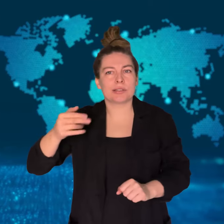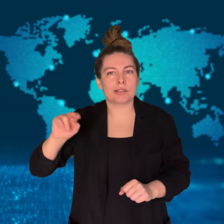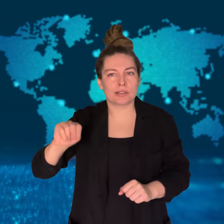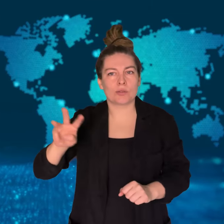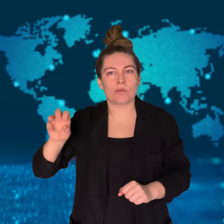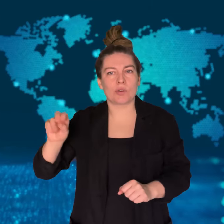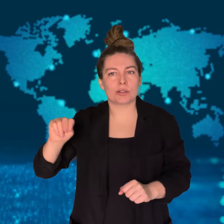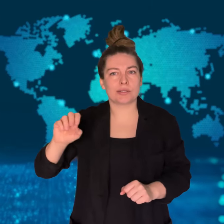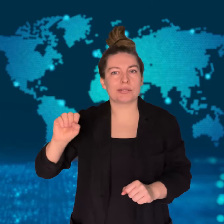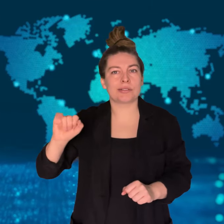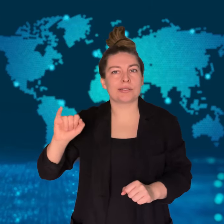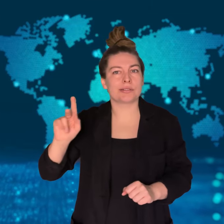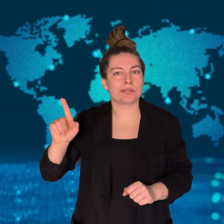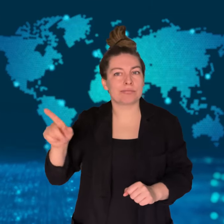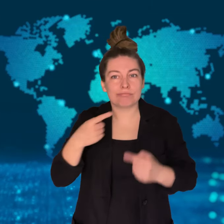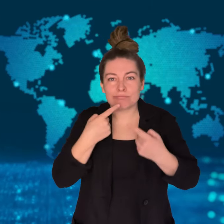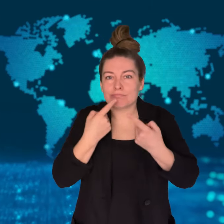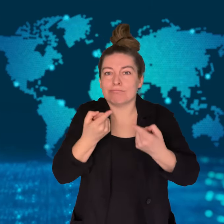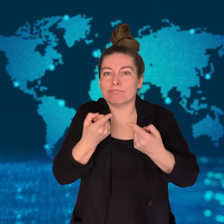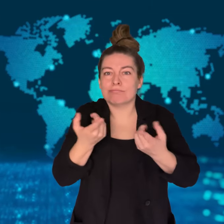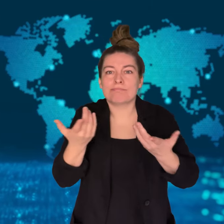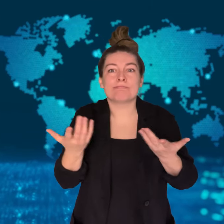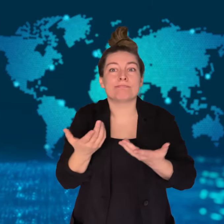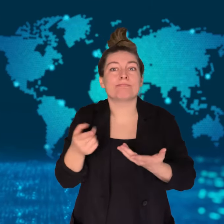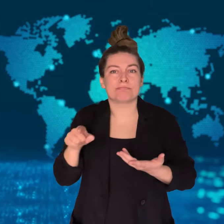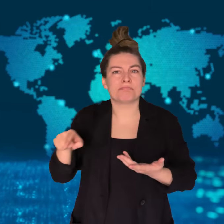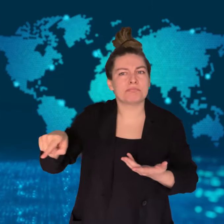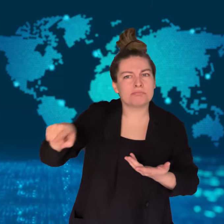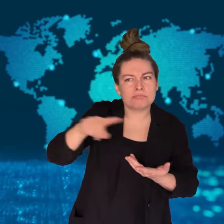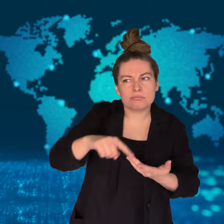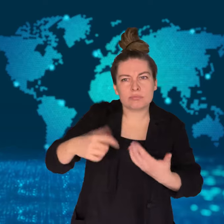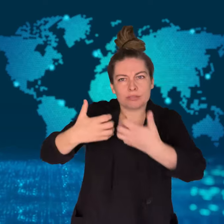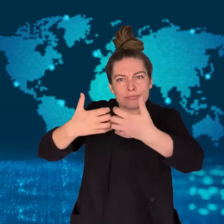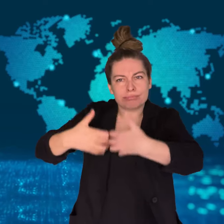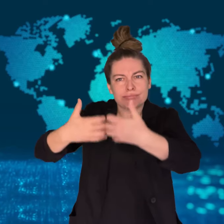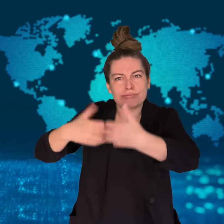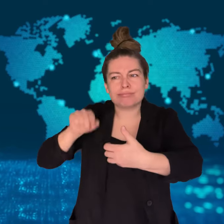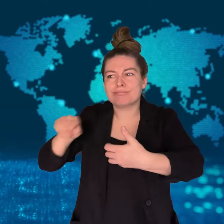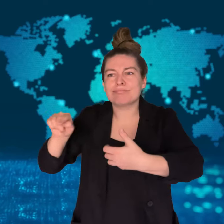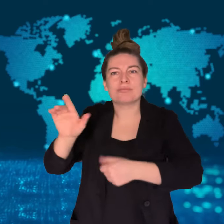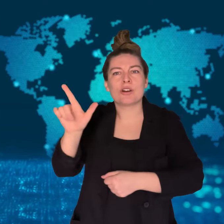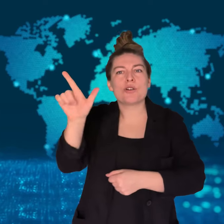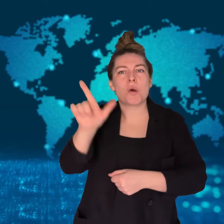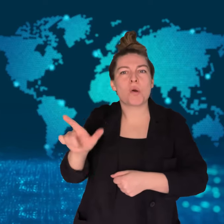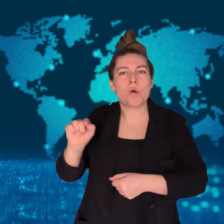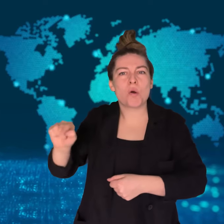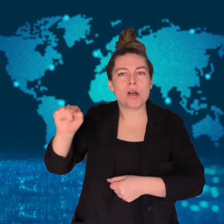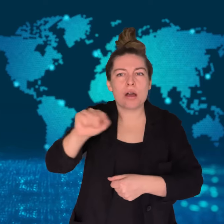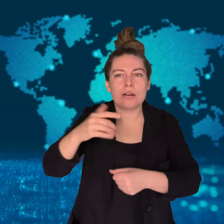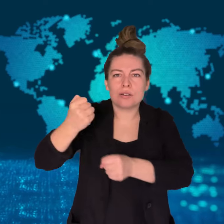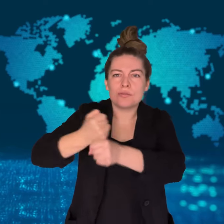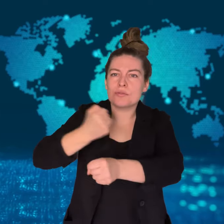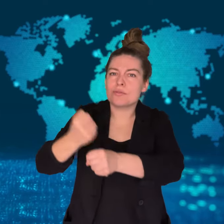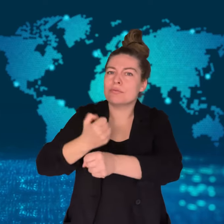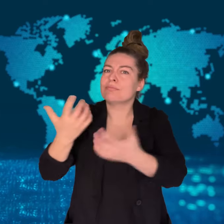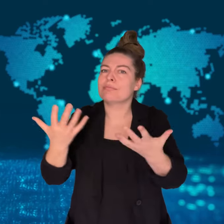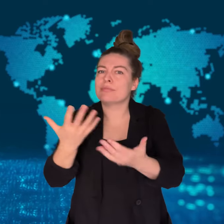South Korea's Defense Minister Shin Won-sik revealed that some of